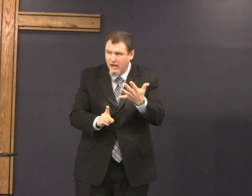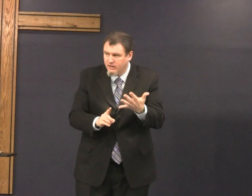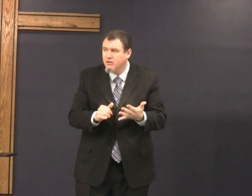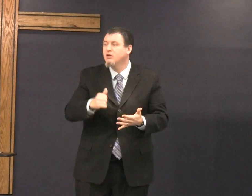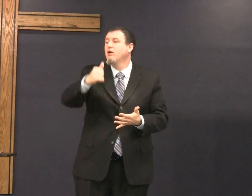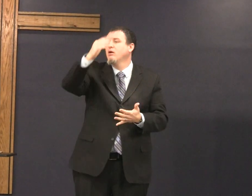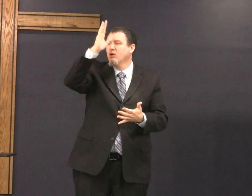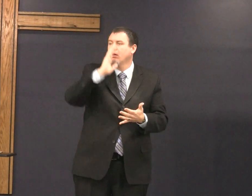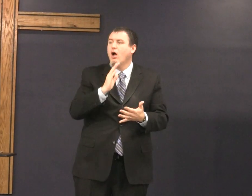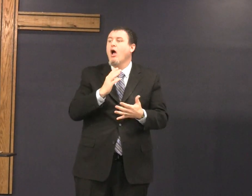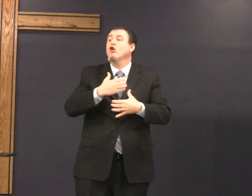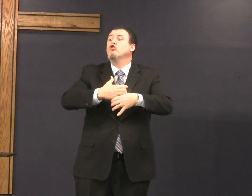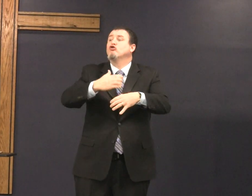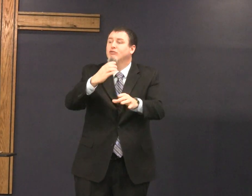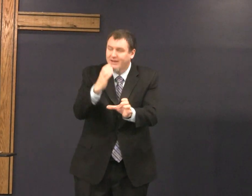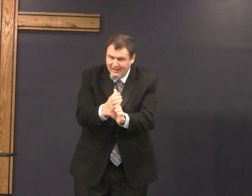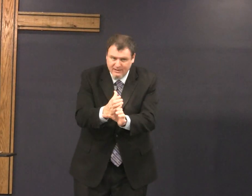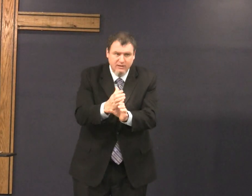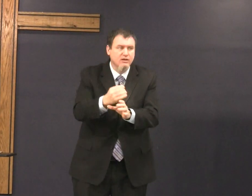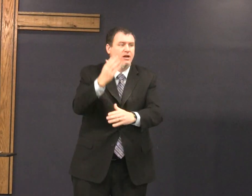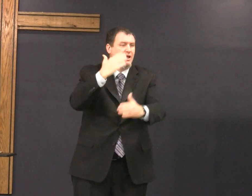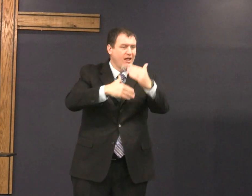God created